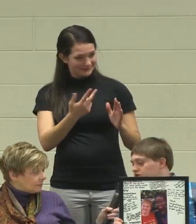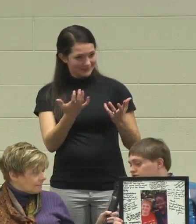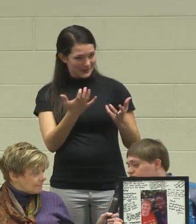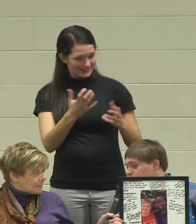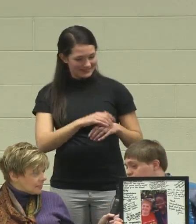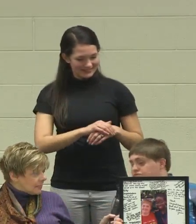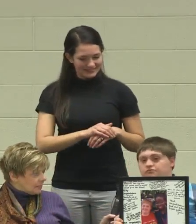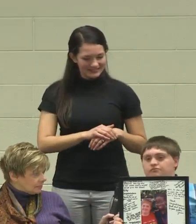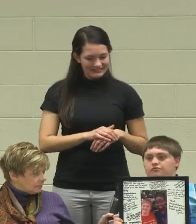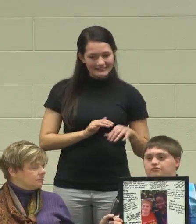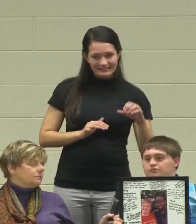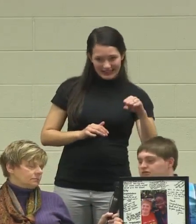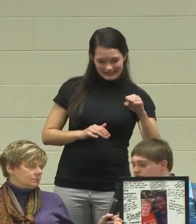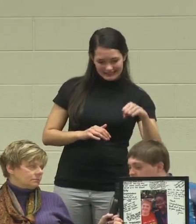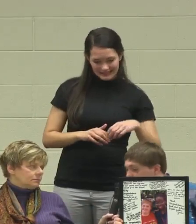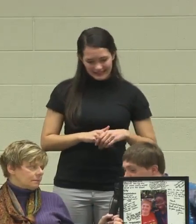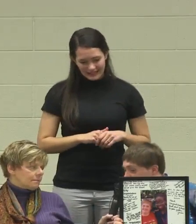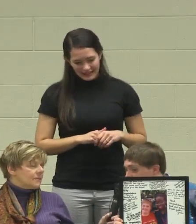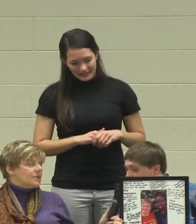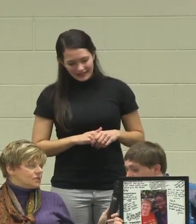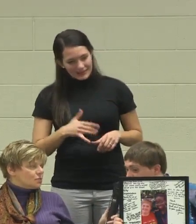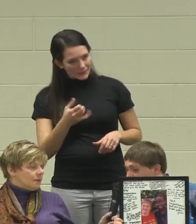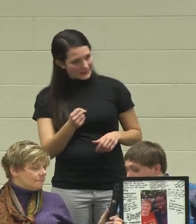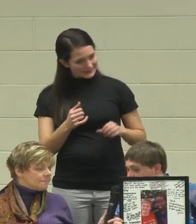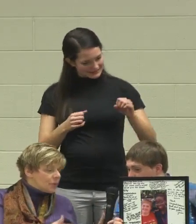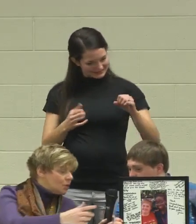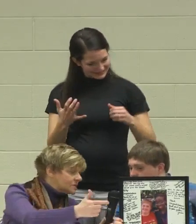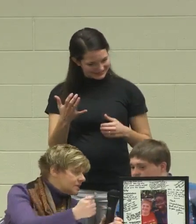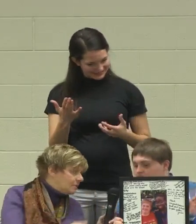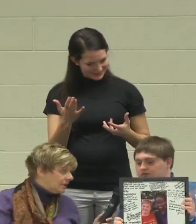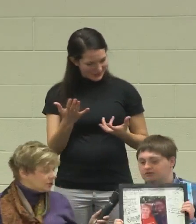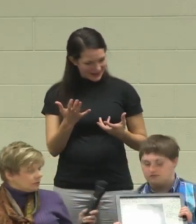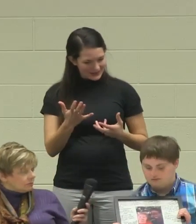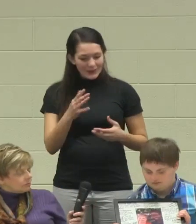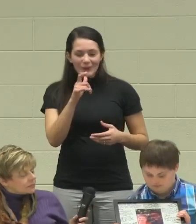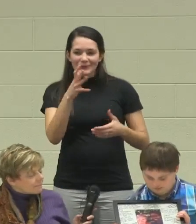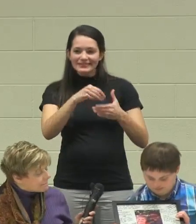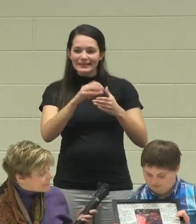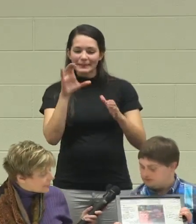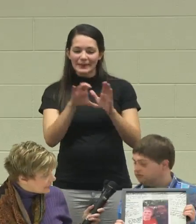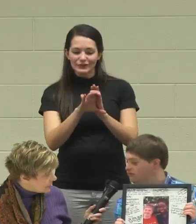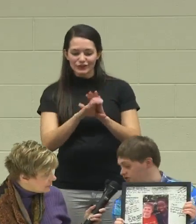"Yes, yes." Yes, what? Who is in the picture?